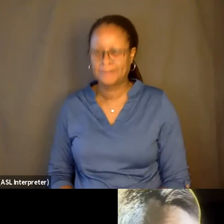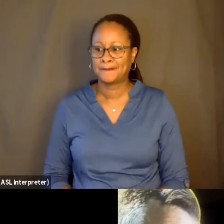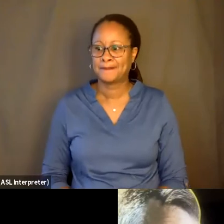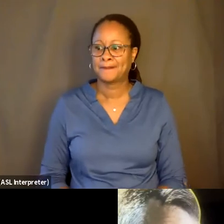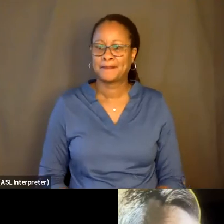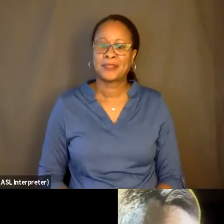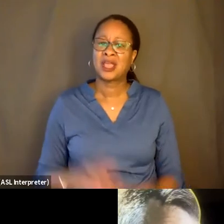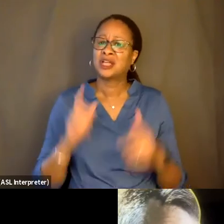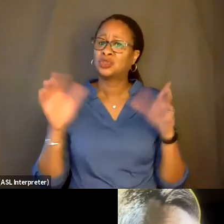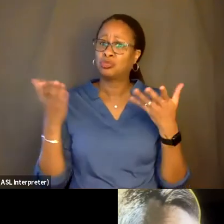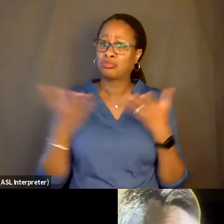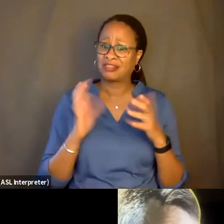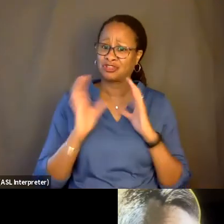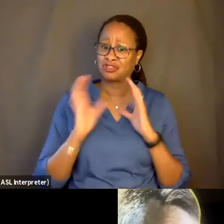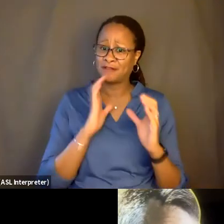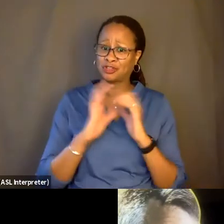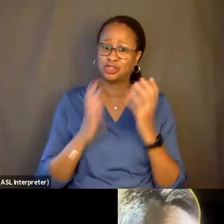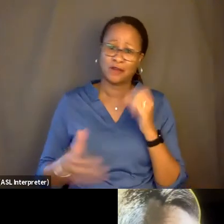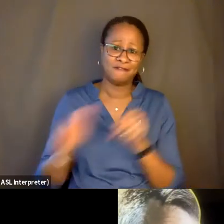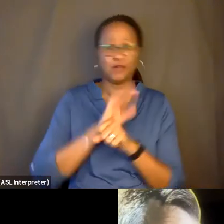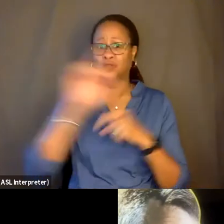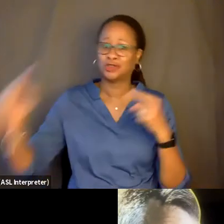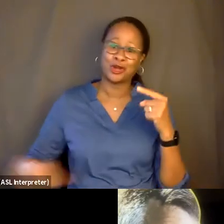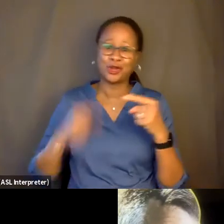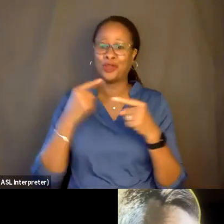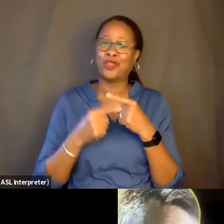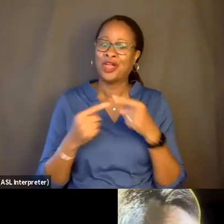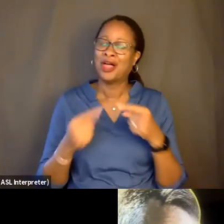Because it's-- it's fascinating trying to categorize this film